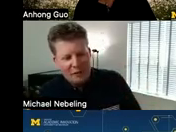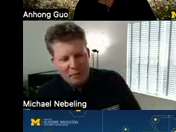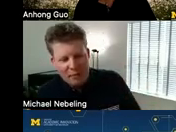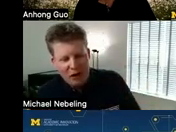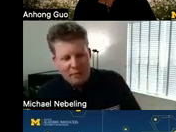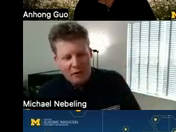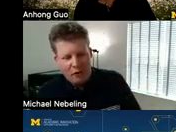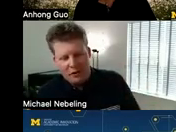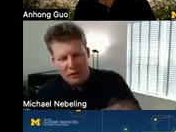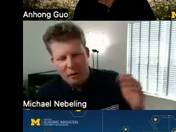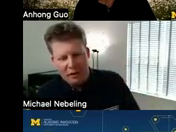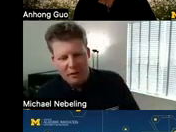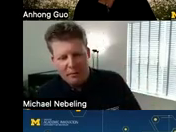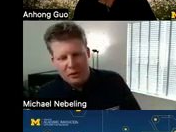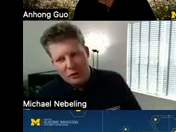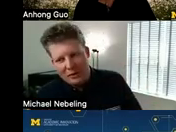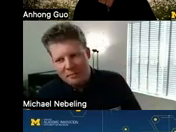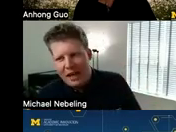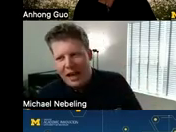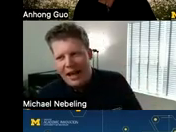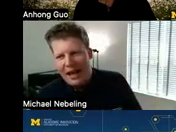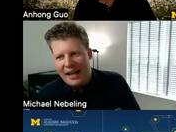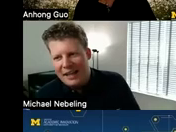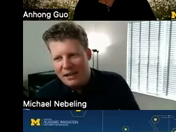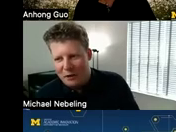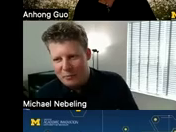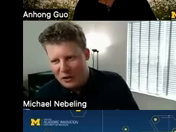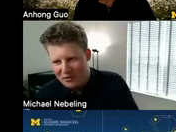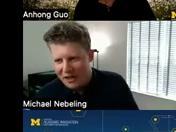the in the bottom left corner it's very popular when people stream and then a first person vr